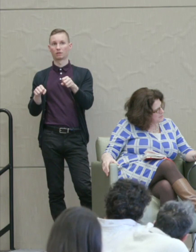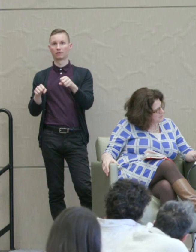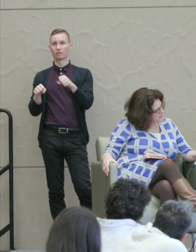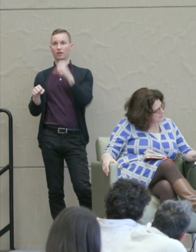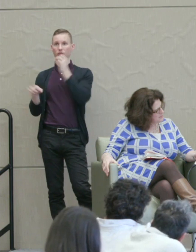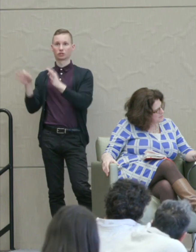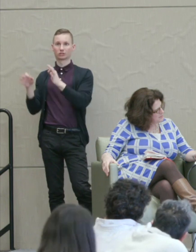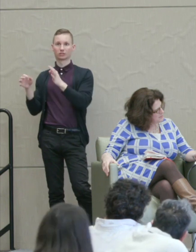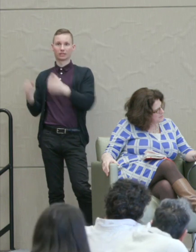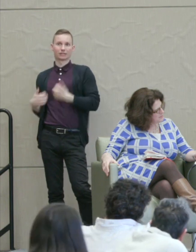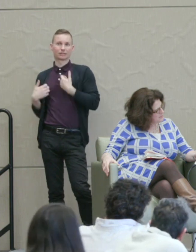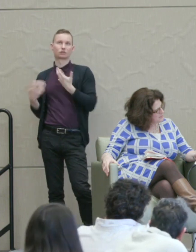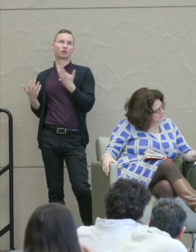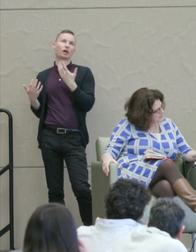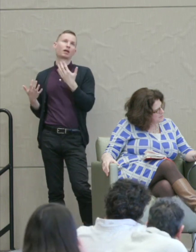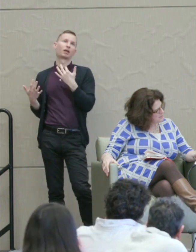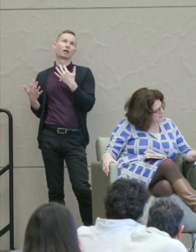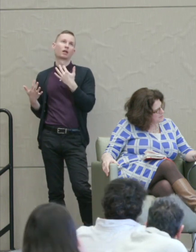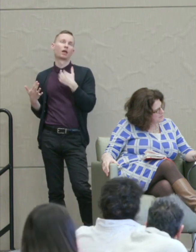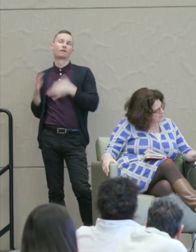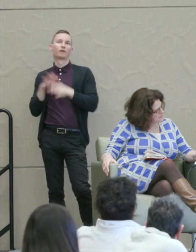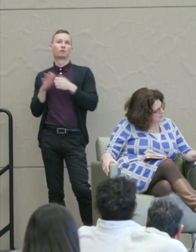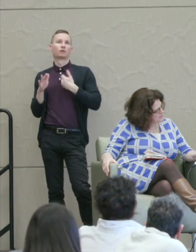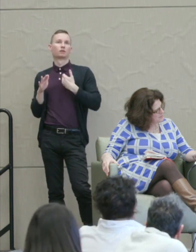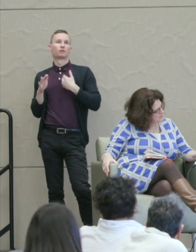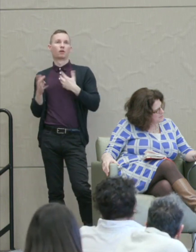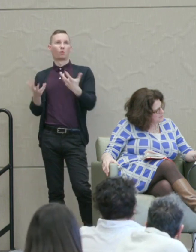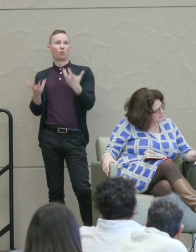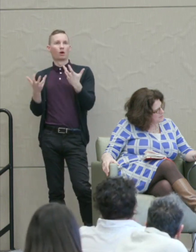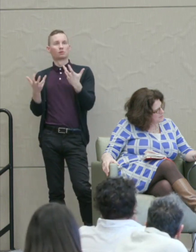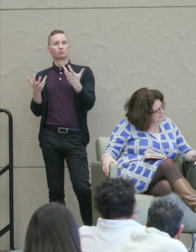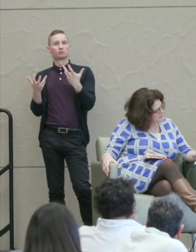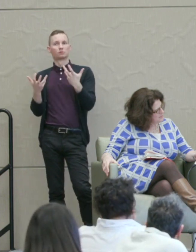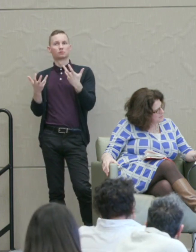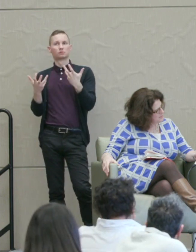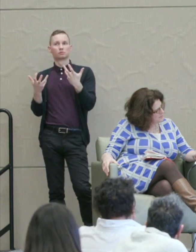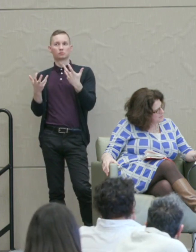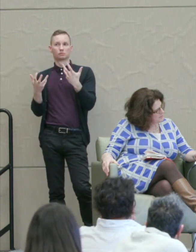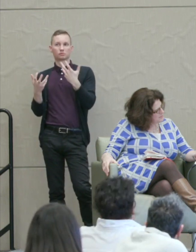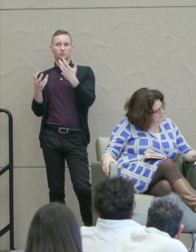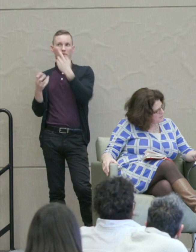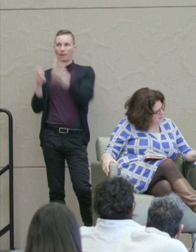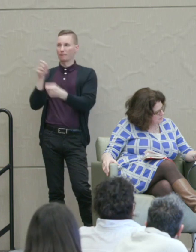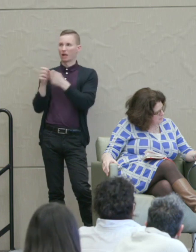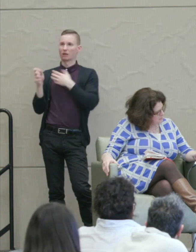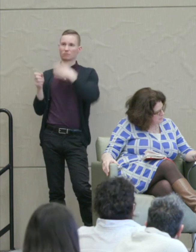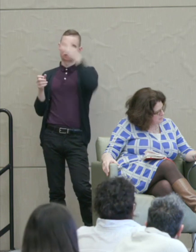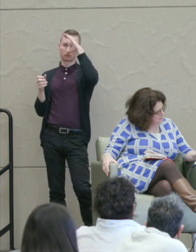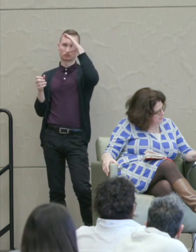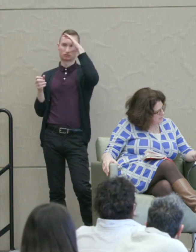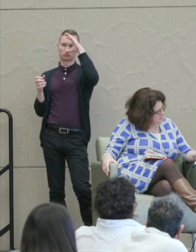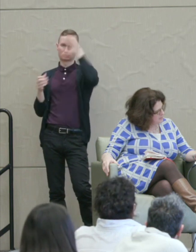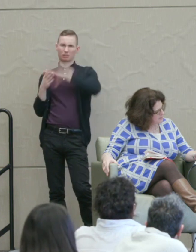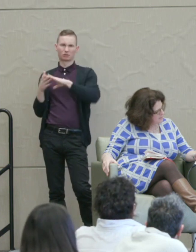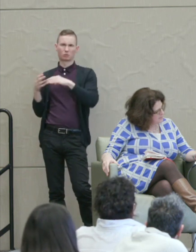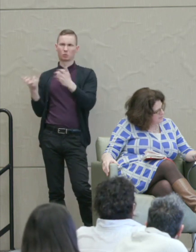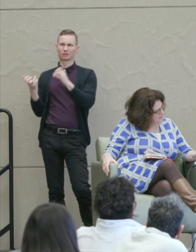Like I find myself wanting to get back at my spouse and what's that all about?